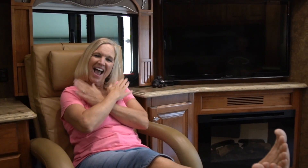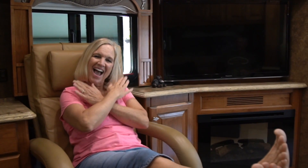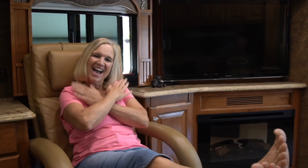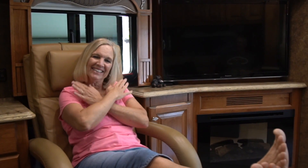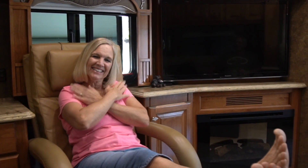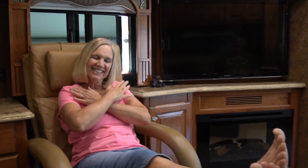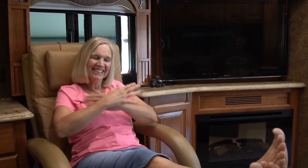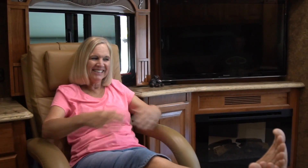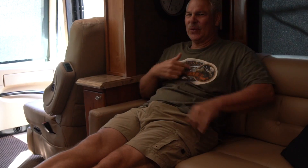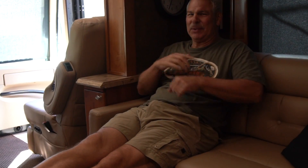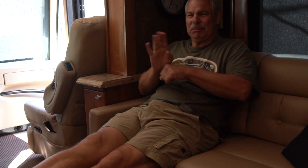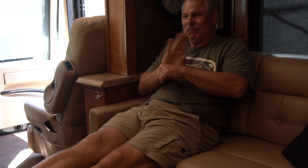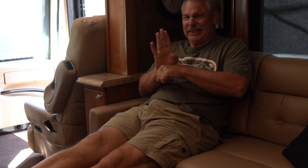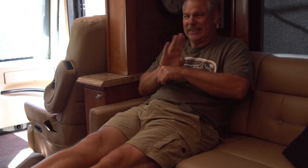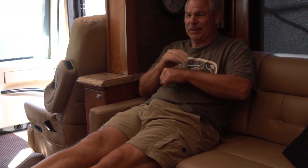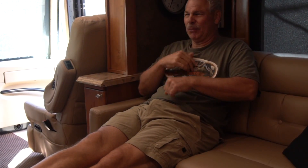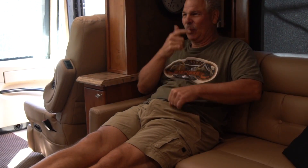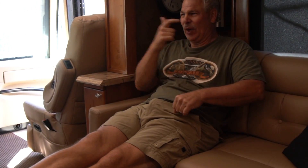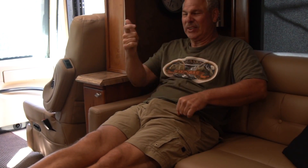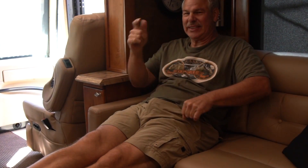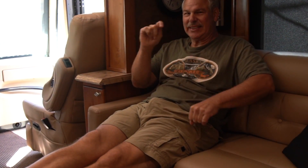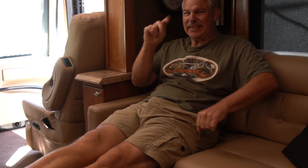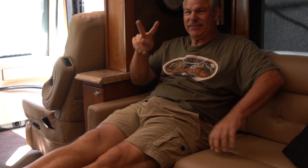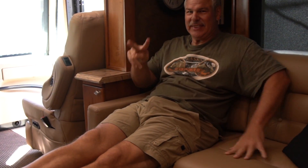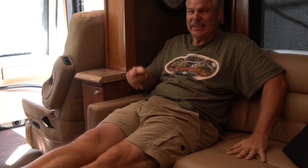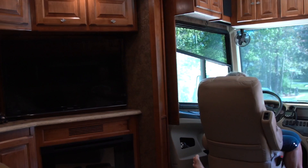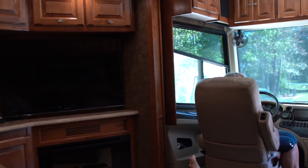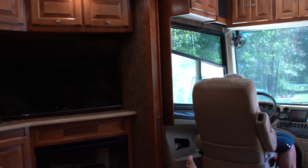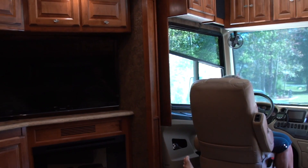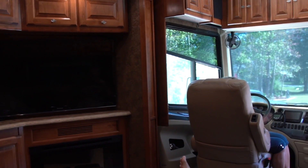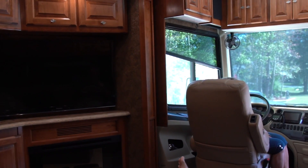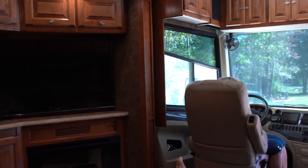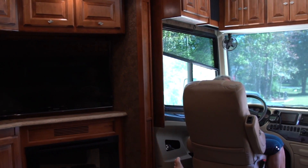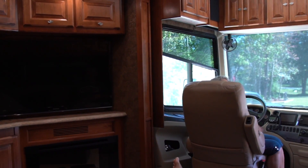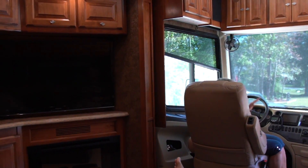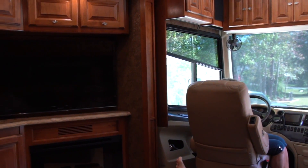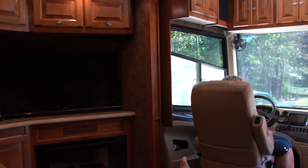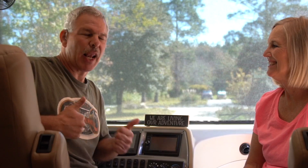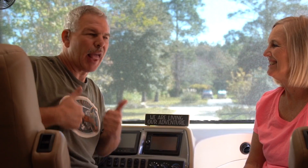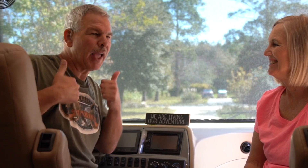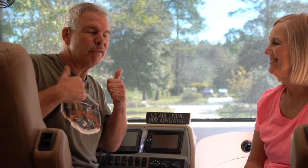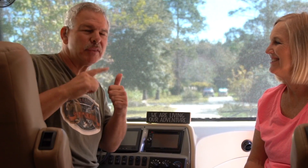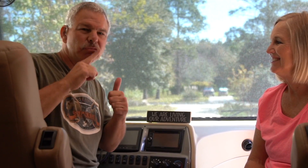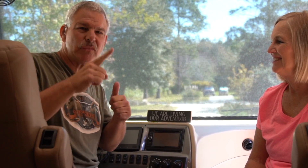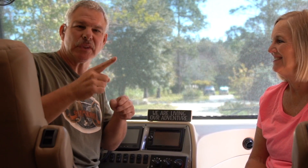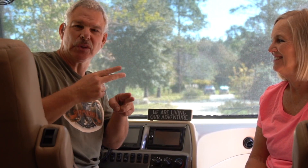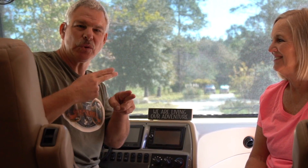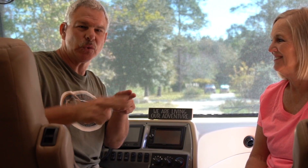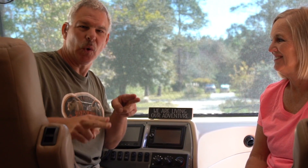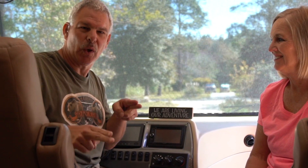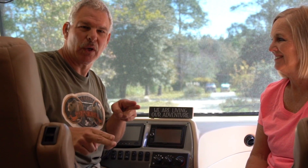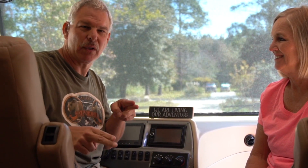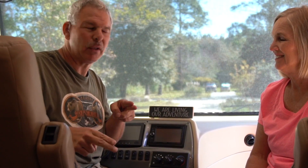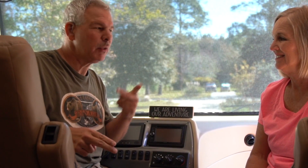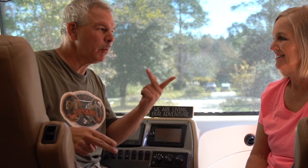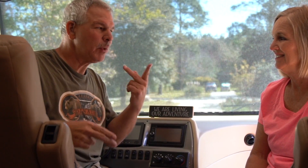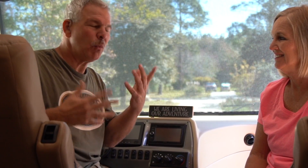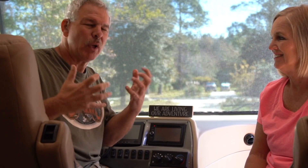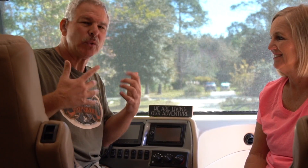Relax. I'm busy. I'm watching TV. Life is really short.